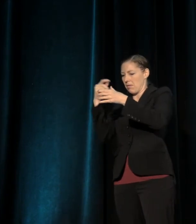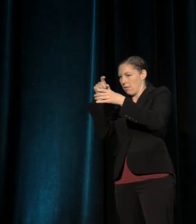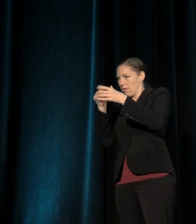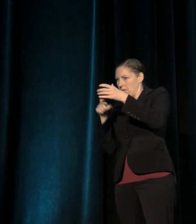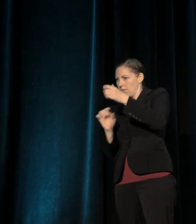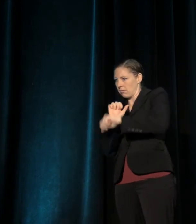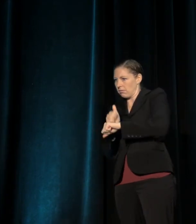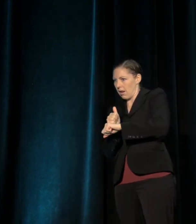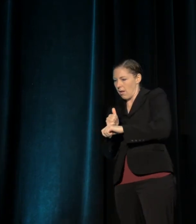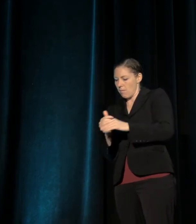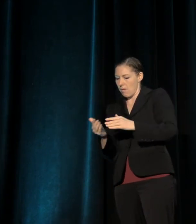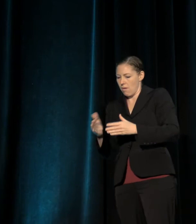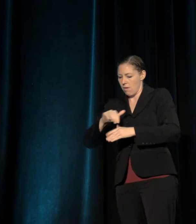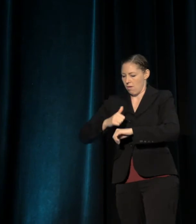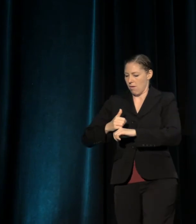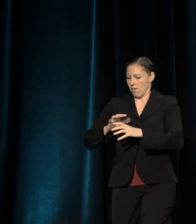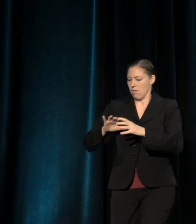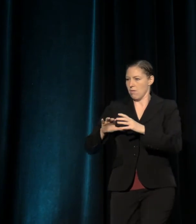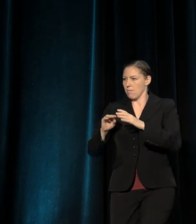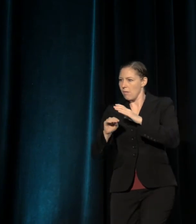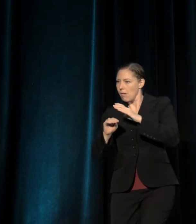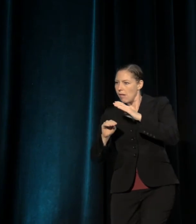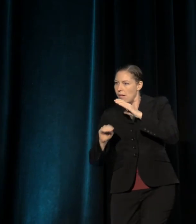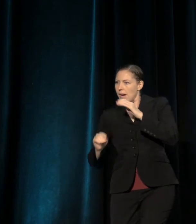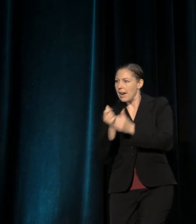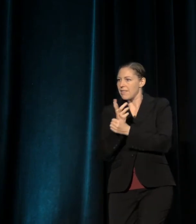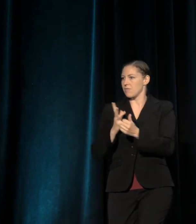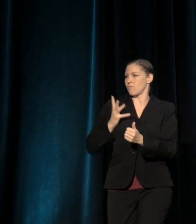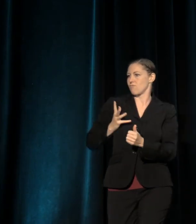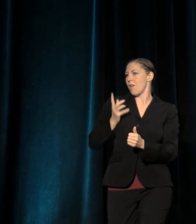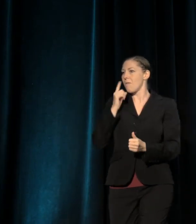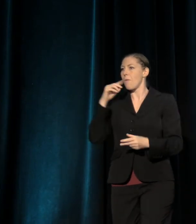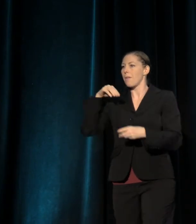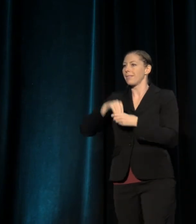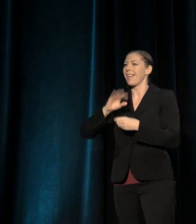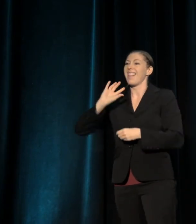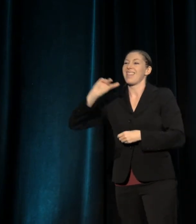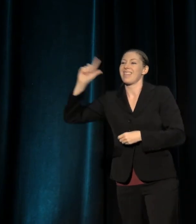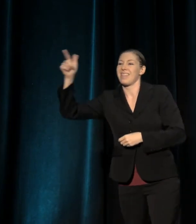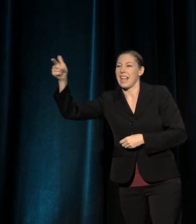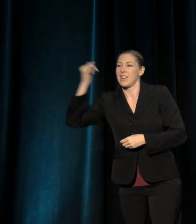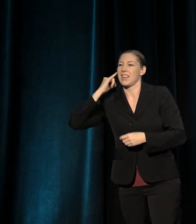where they can protect themselves from society. It's the ultimate escape hatch,